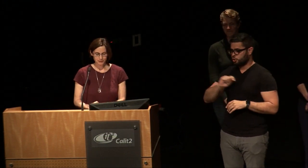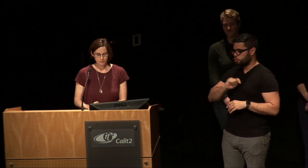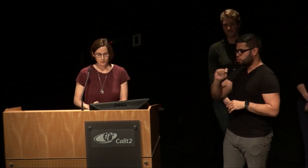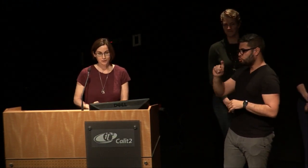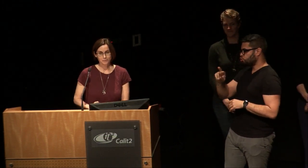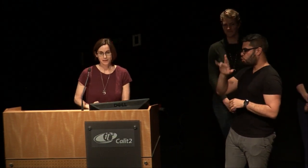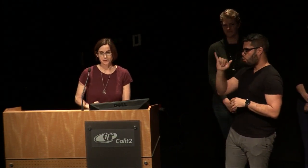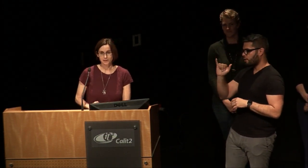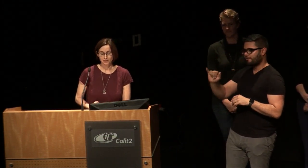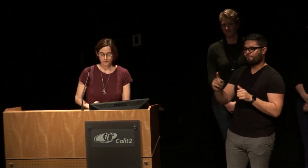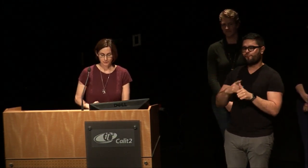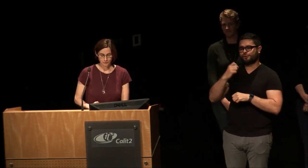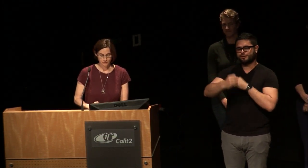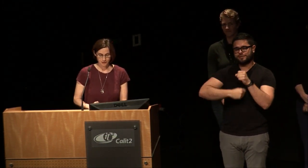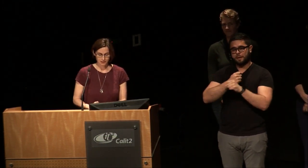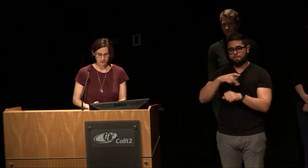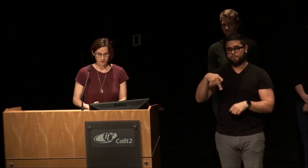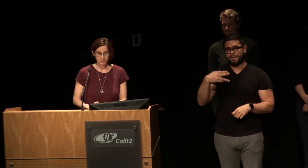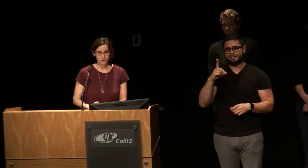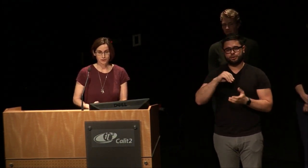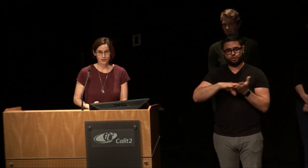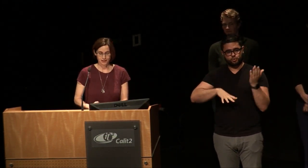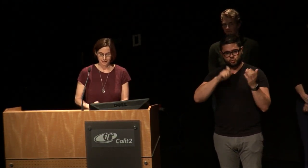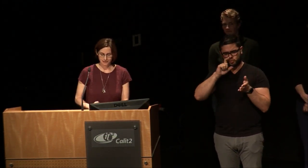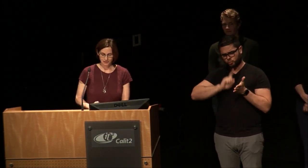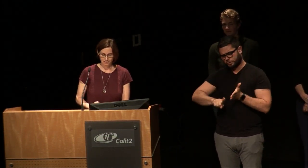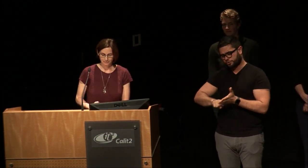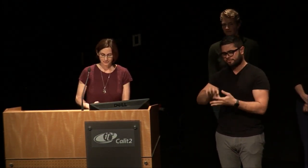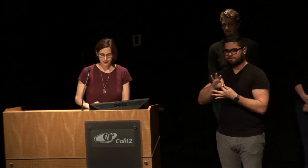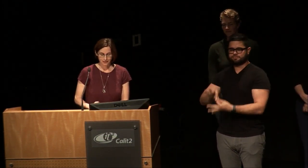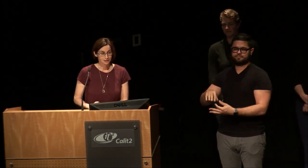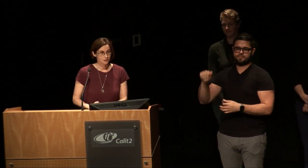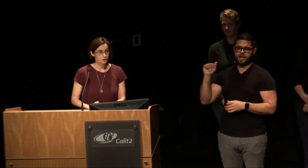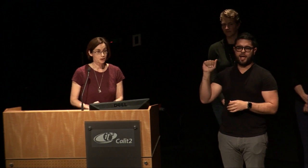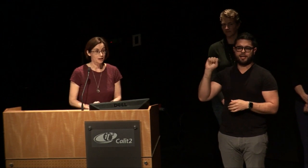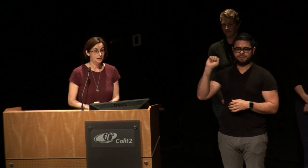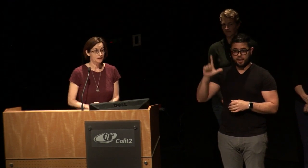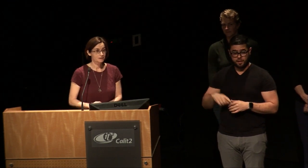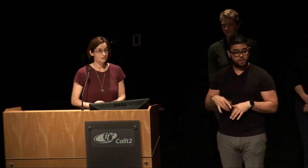first year PhD student who is conducting research on ASL. So tonight our deaf